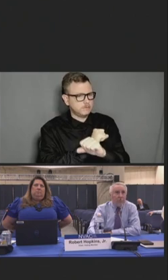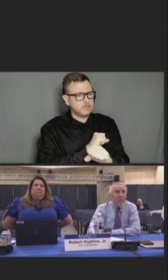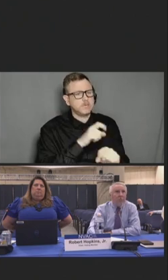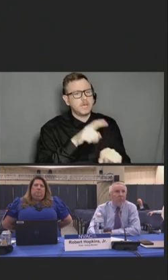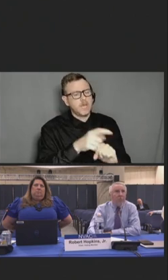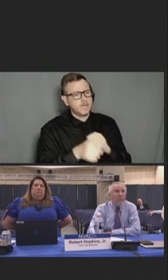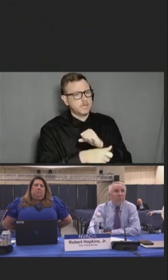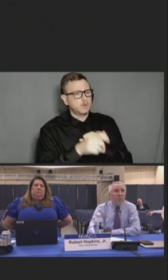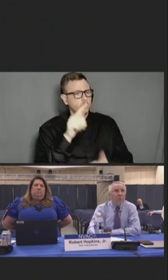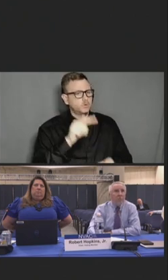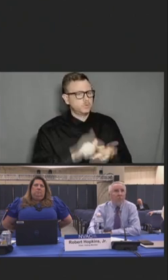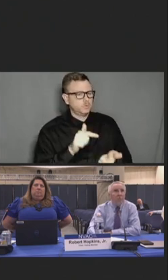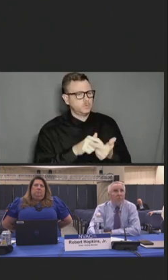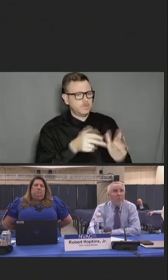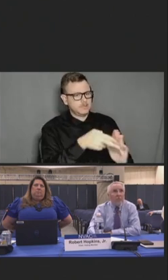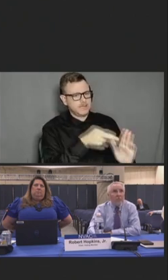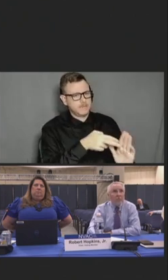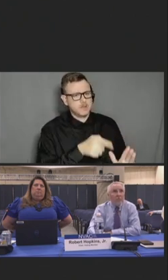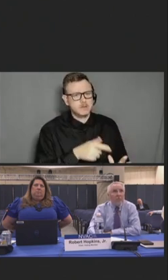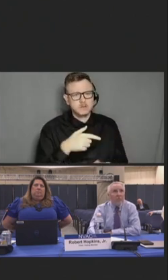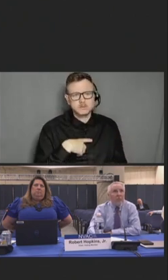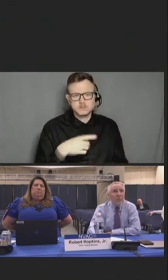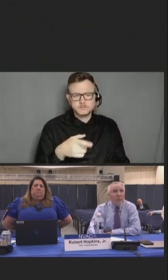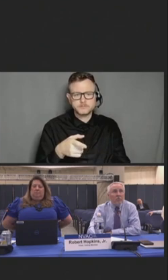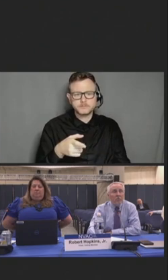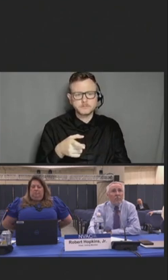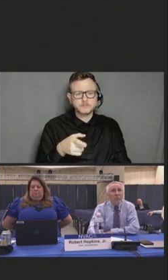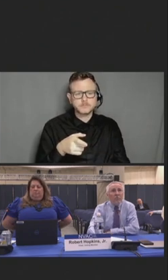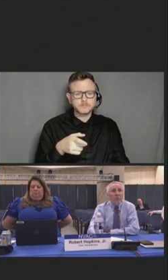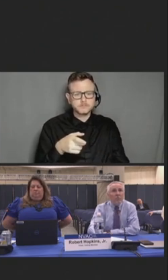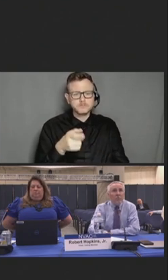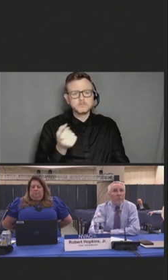Stigma developed during a period of unprecedented threat and stress due to the virus.